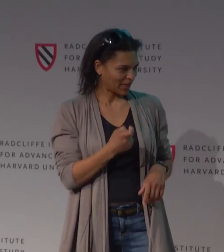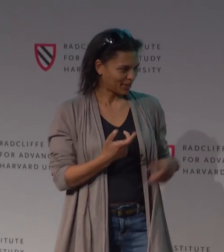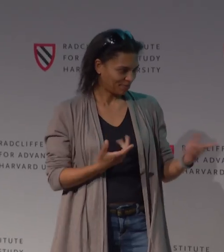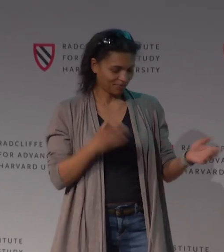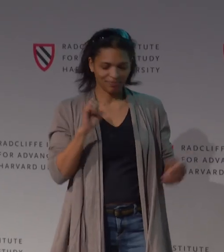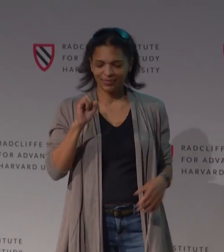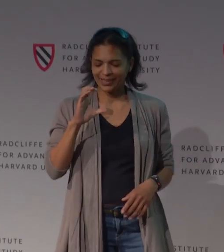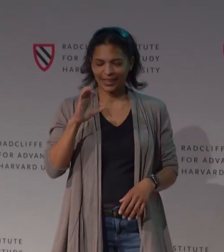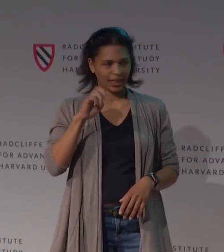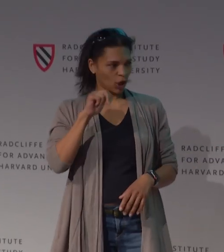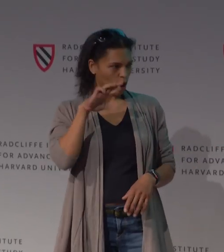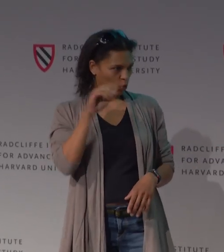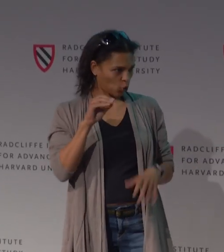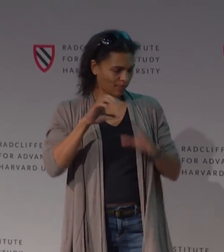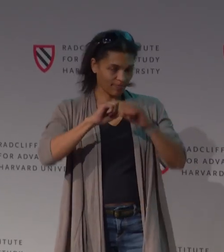I'm just going to kind of throw this out there.